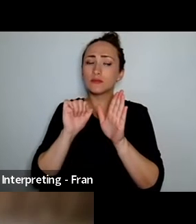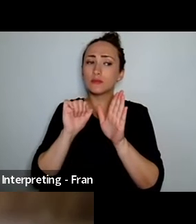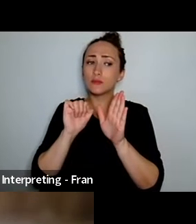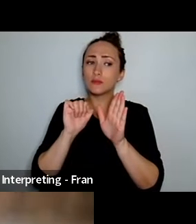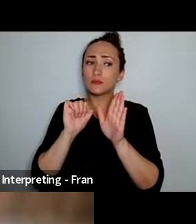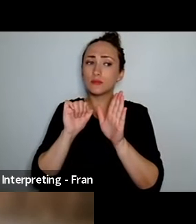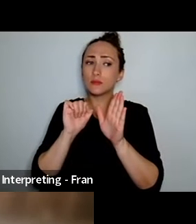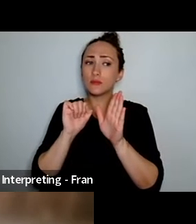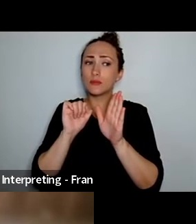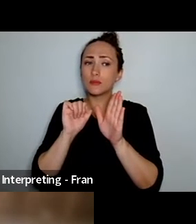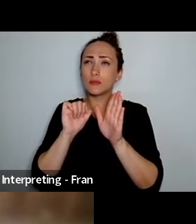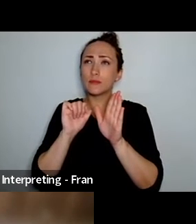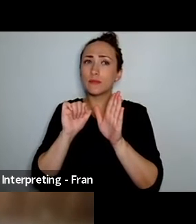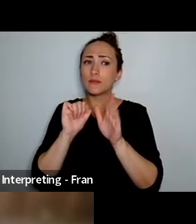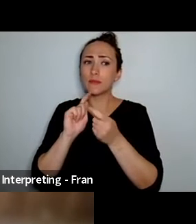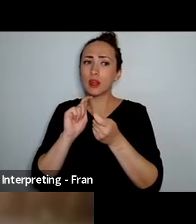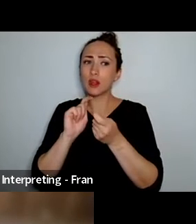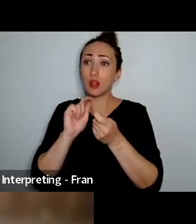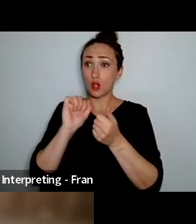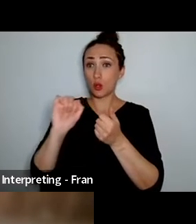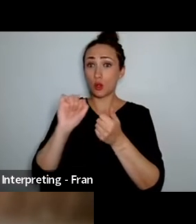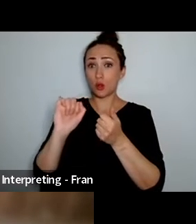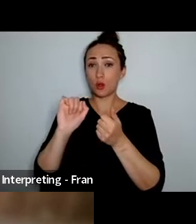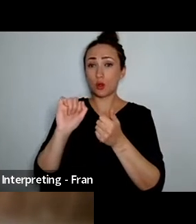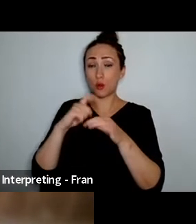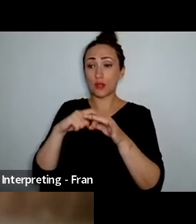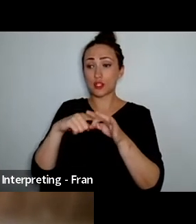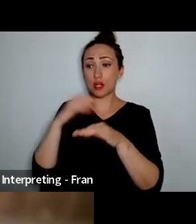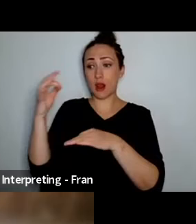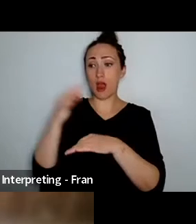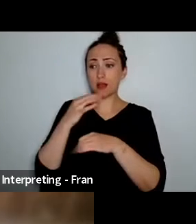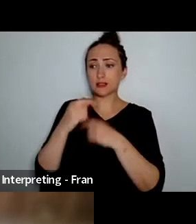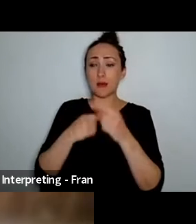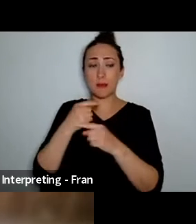hmm has it changed me as a person as somebody who's using a chair from the car crash